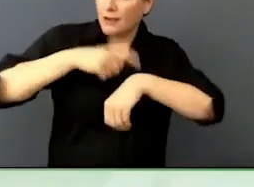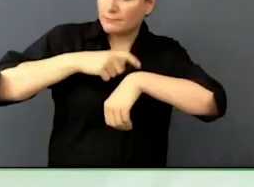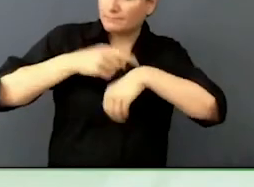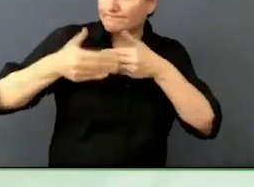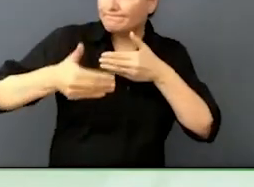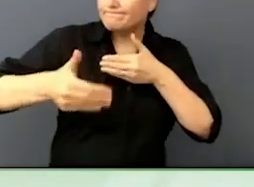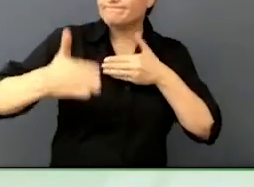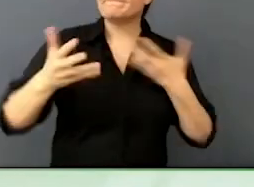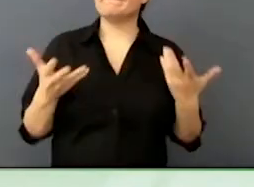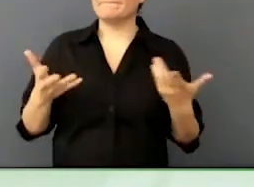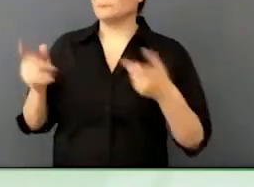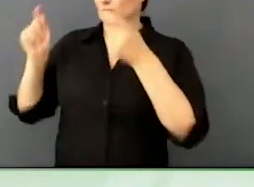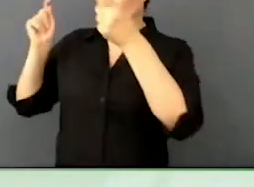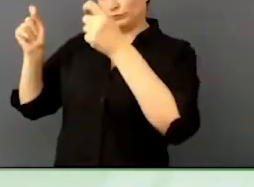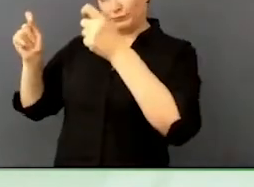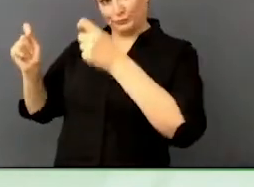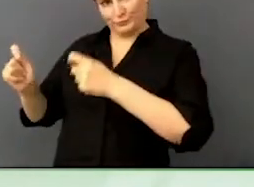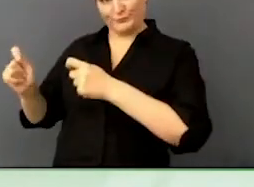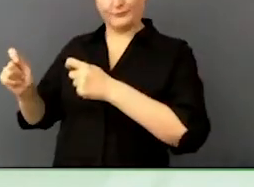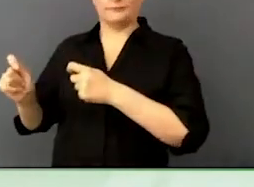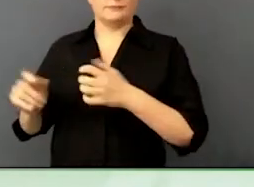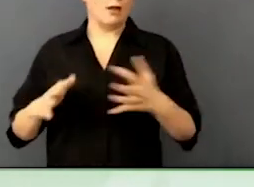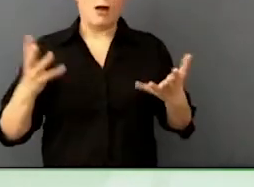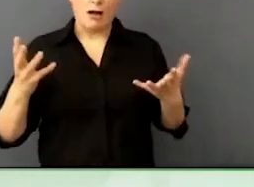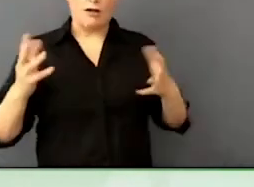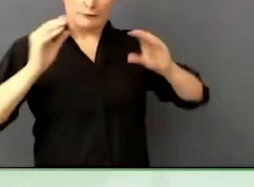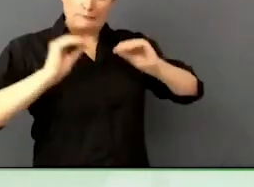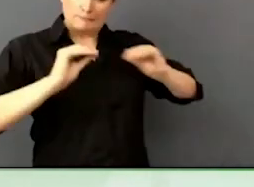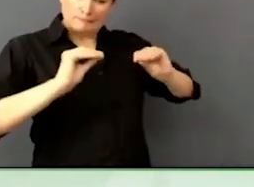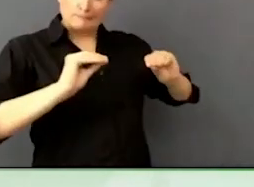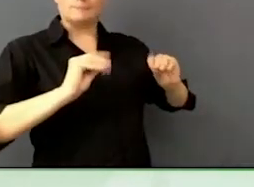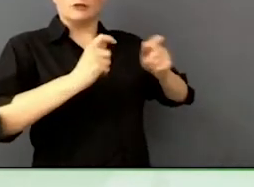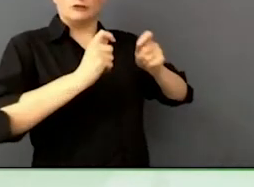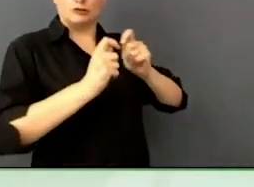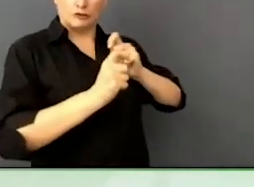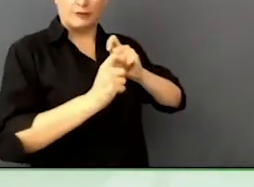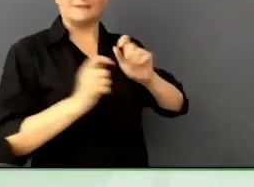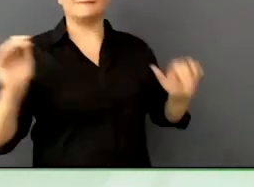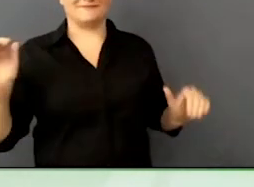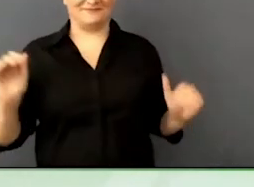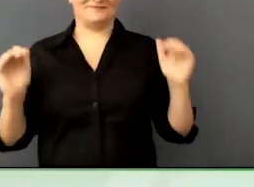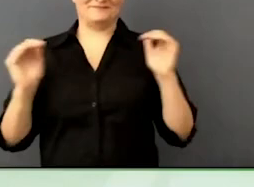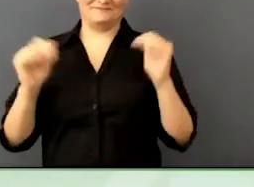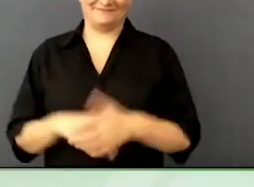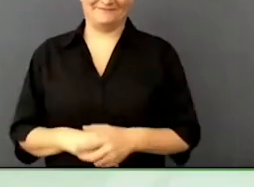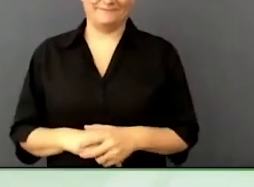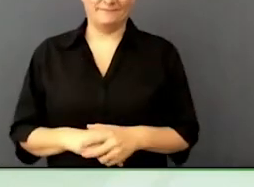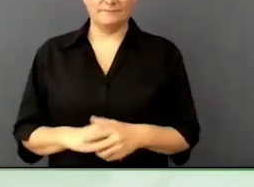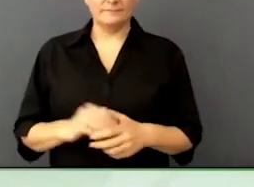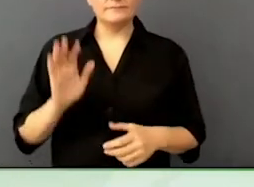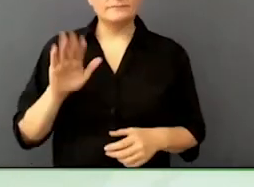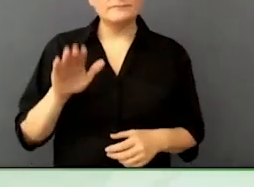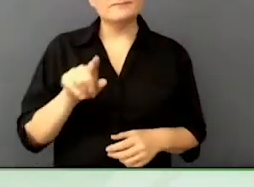This is a global audience, I want you all to knock on Uber's door in your neighbourhood and ask them why they are not doing the same thing.